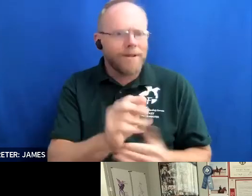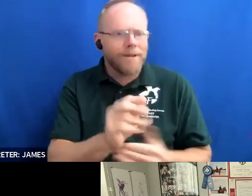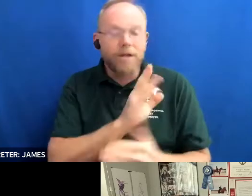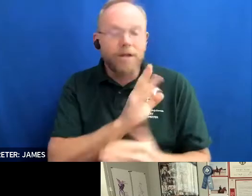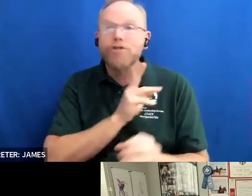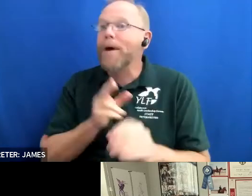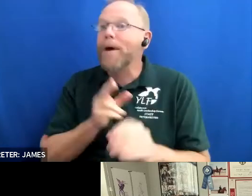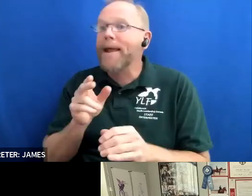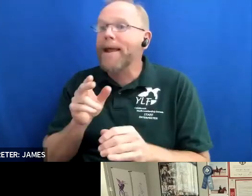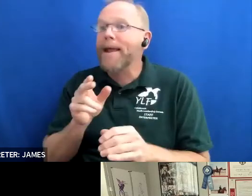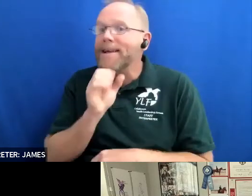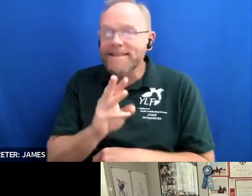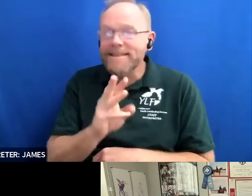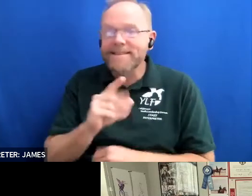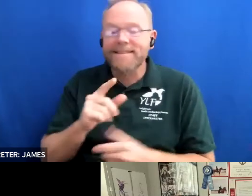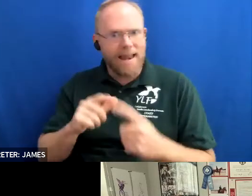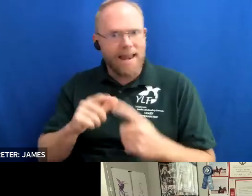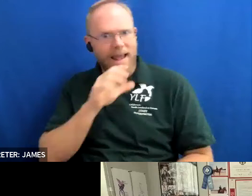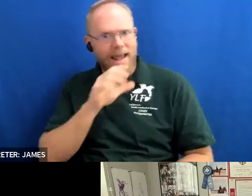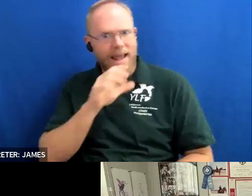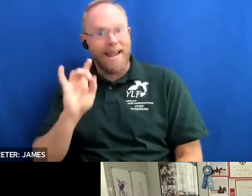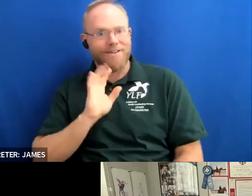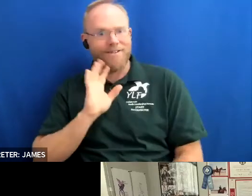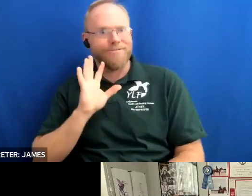and at age eight participated in the famous capital crawl